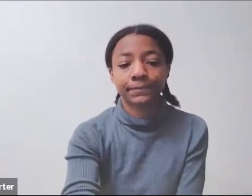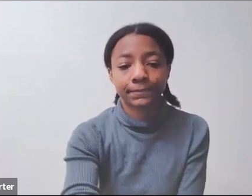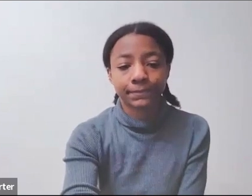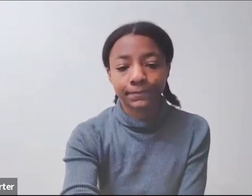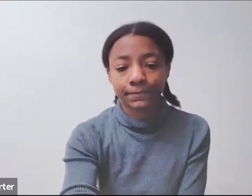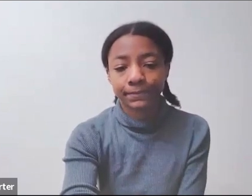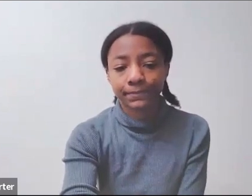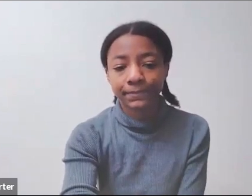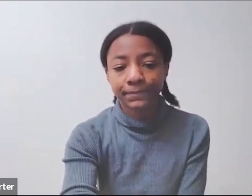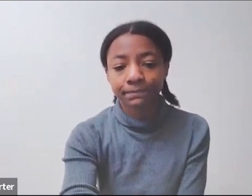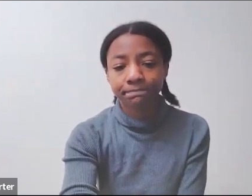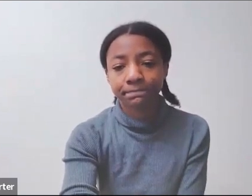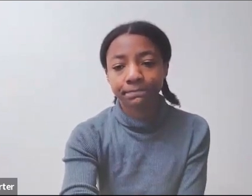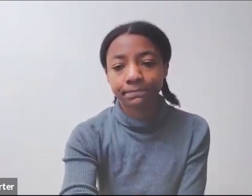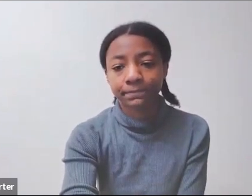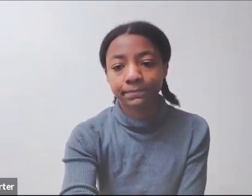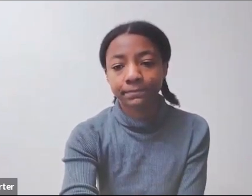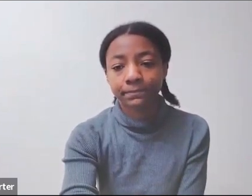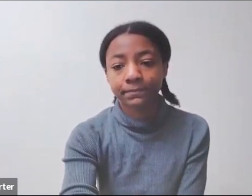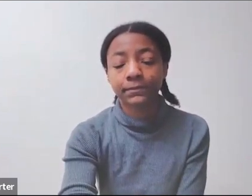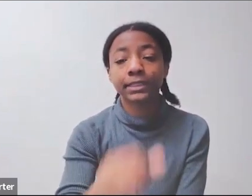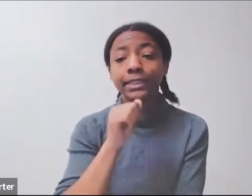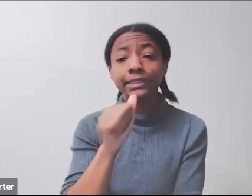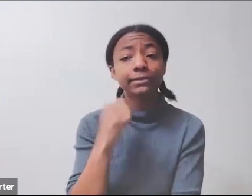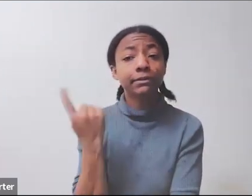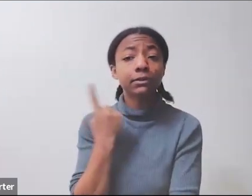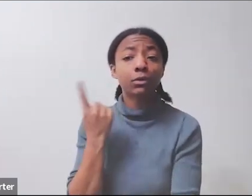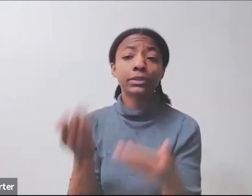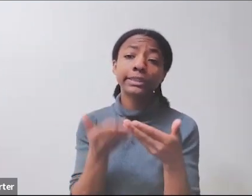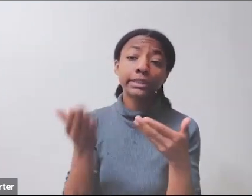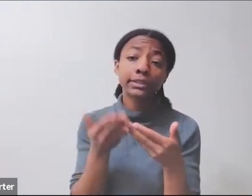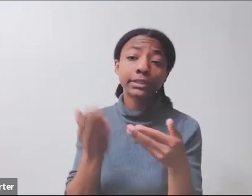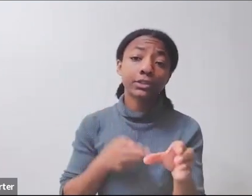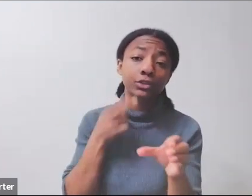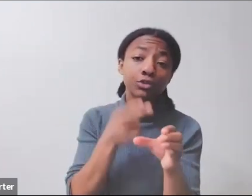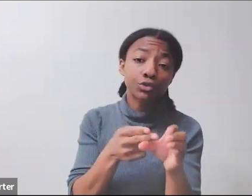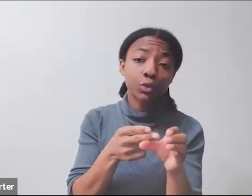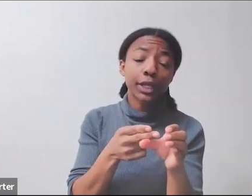but there are lots of different options. I wanted to make sure if you aren't aware of this already,